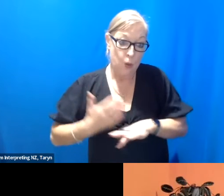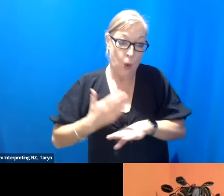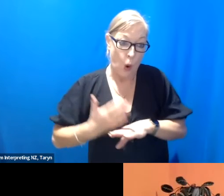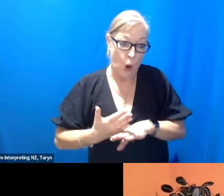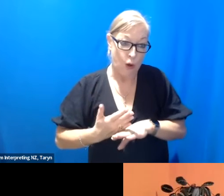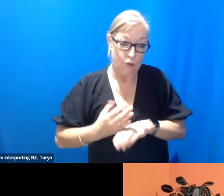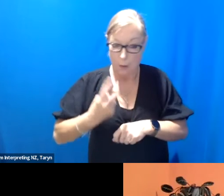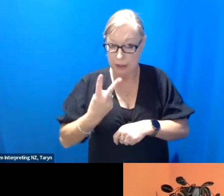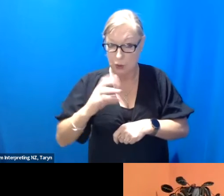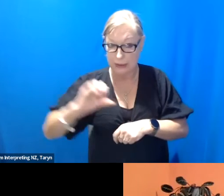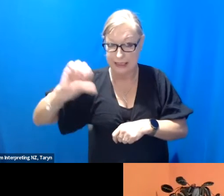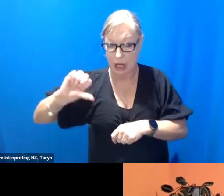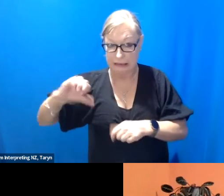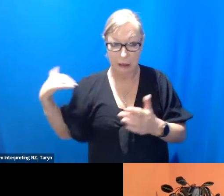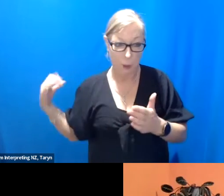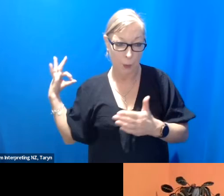I'm also quite excited about starting to make again.